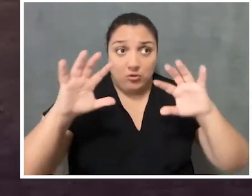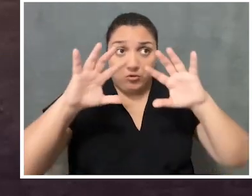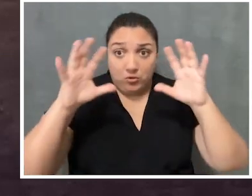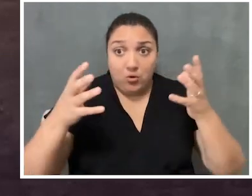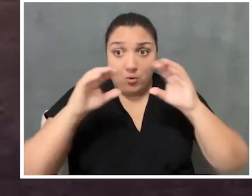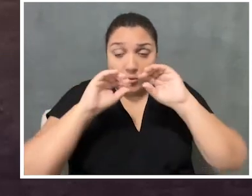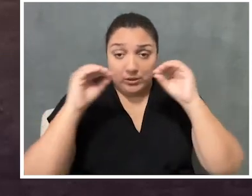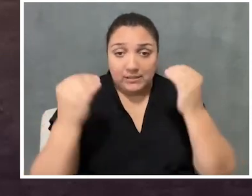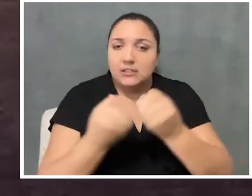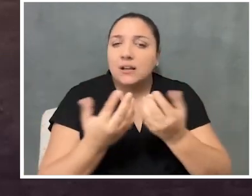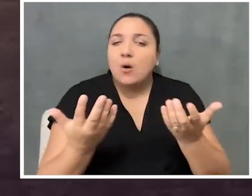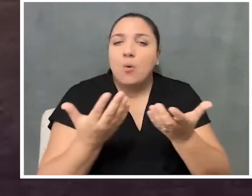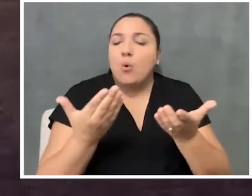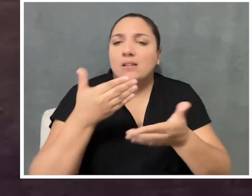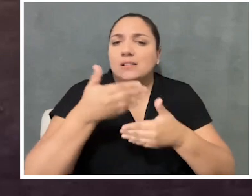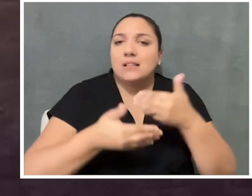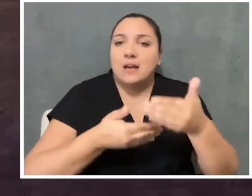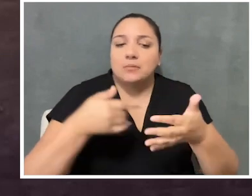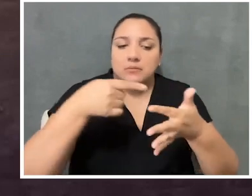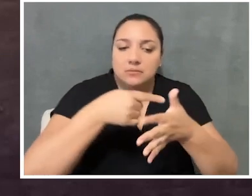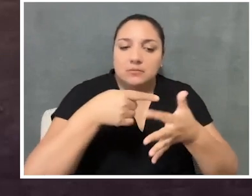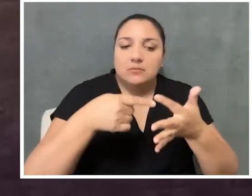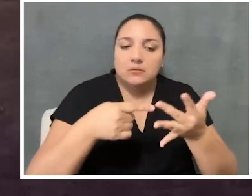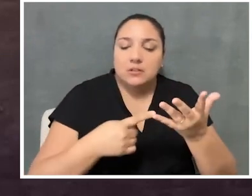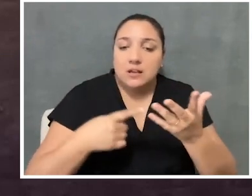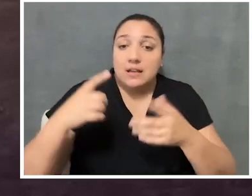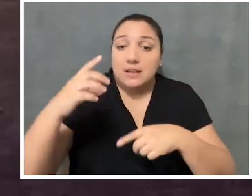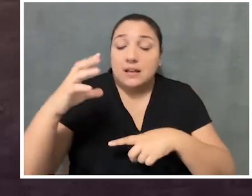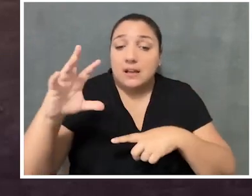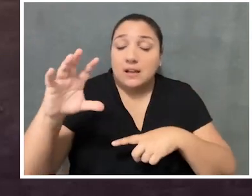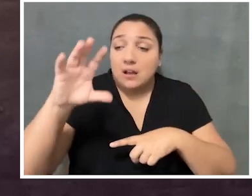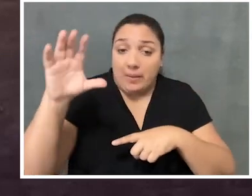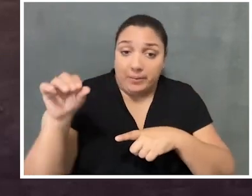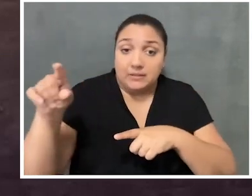What are some steps that employers can take on a small level, if they're